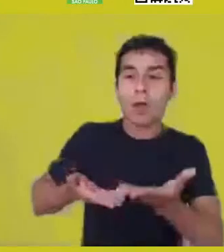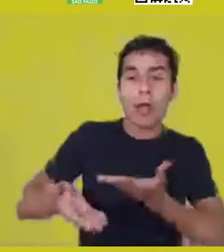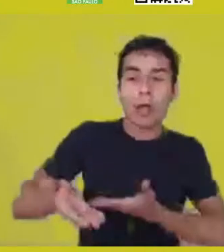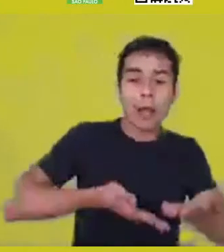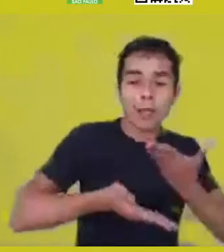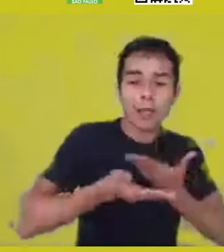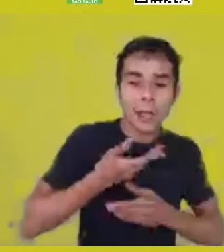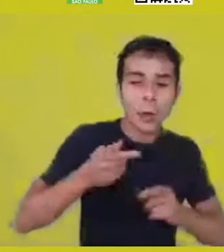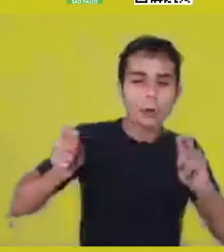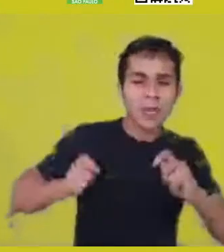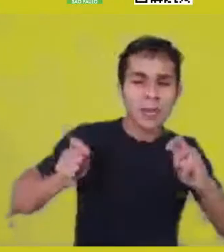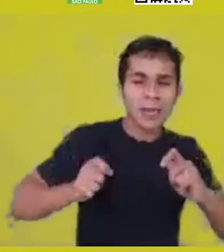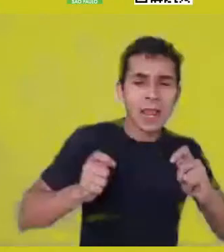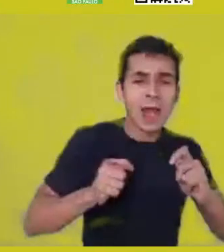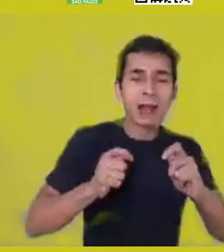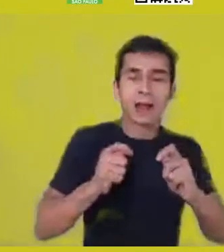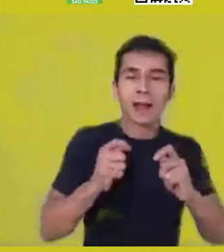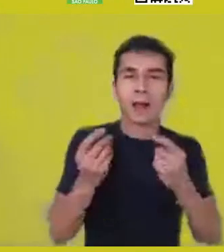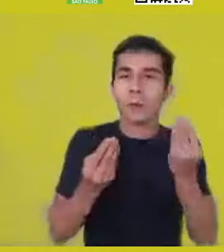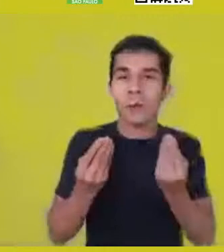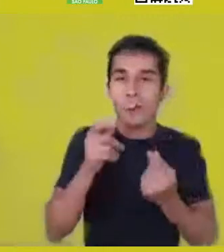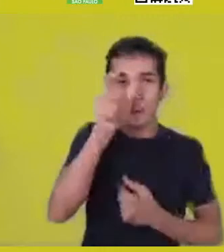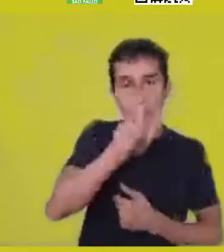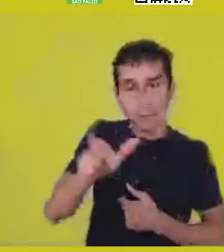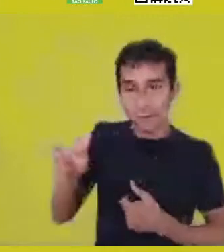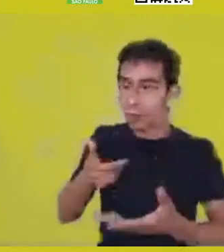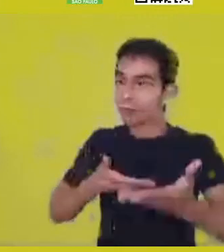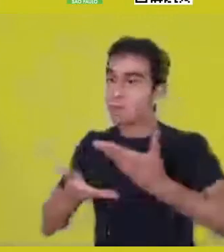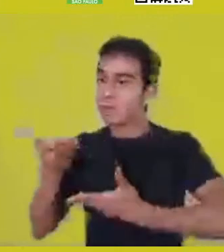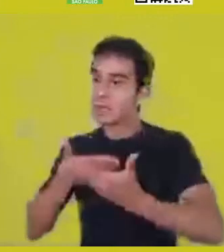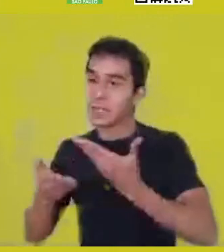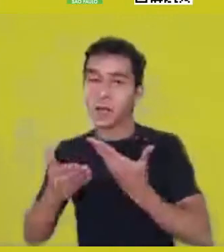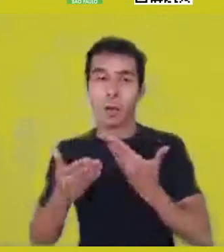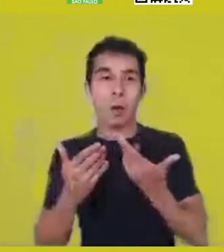among people, other beings, people and other beings and so on.